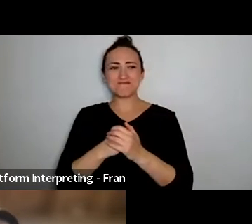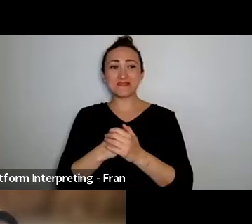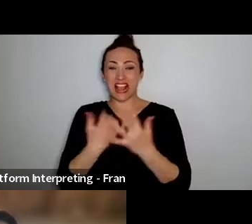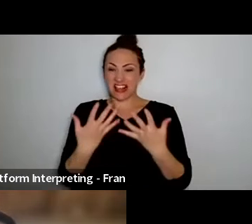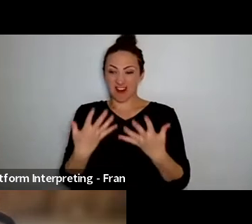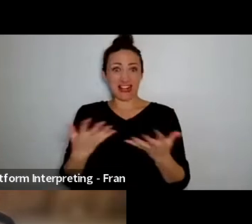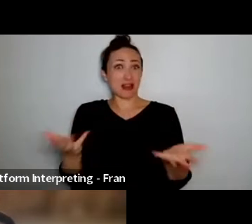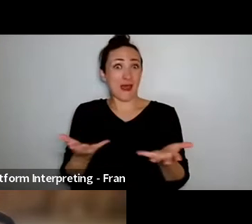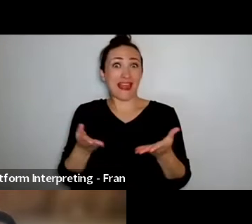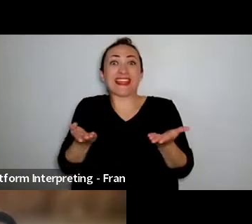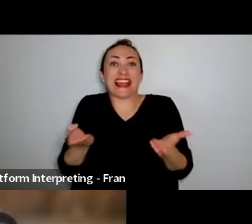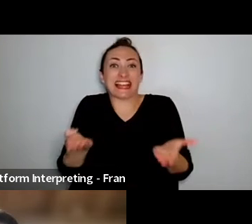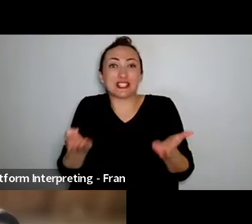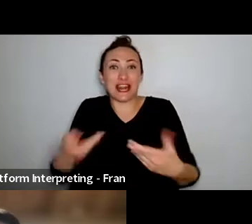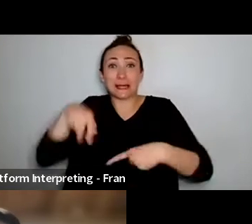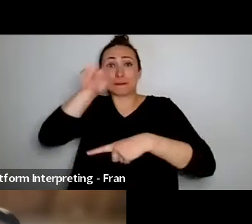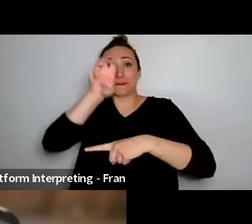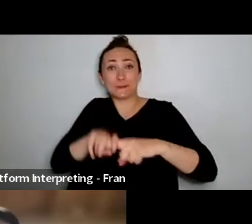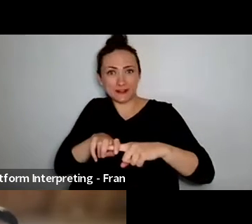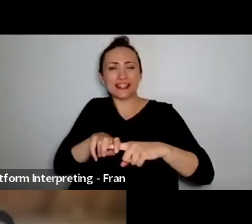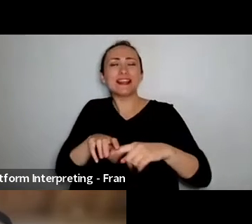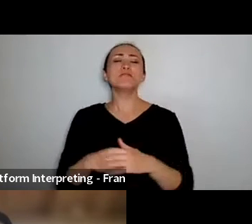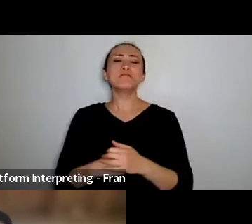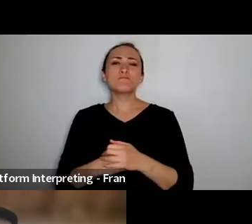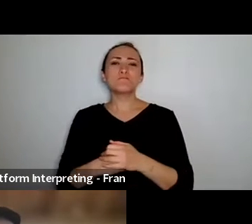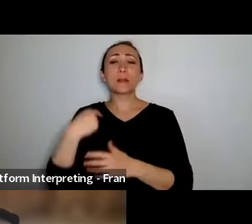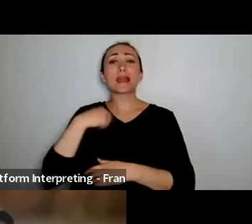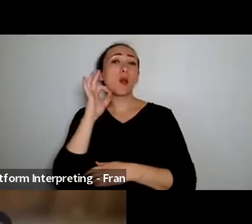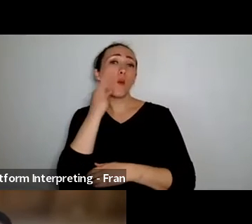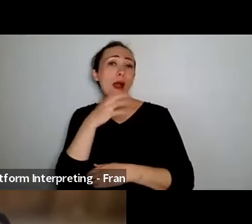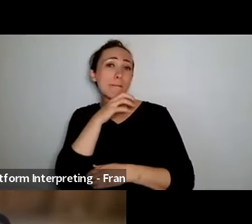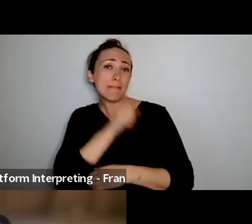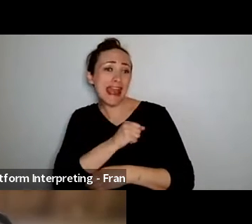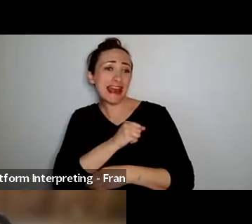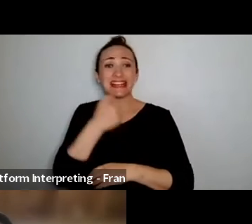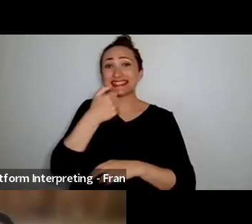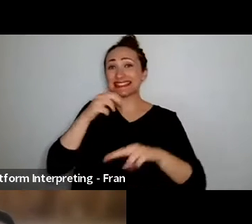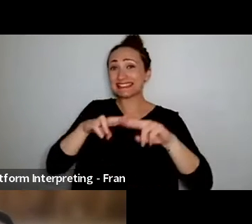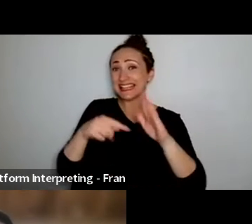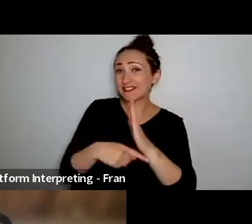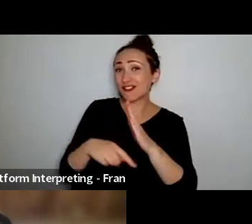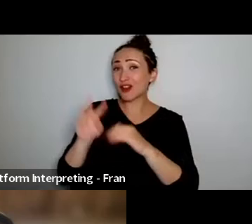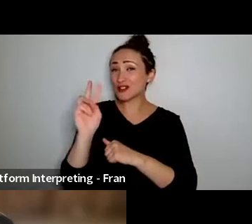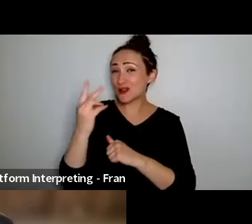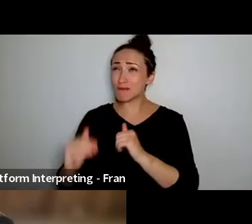I am a white male, I'm six foot two. I have a shaved head and a shaved beard. I'm